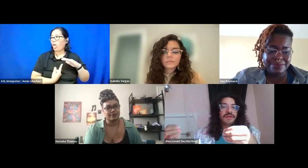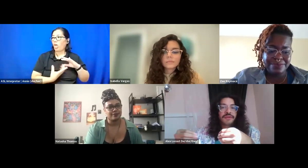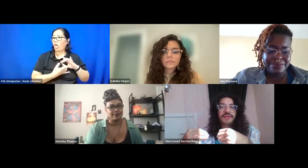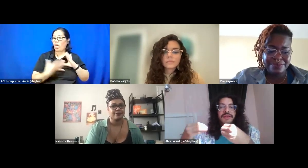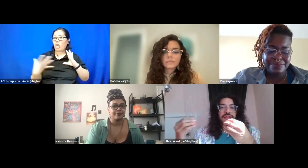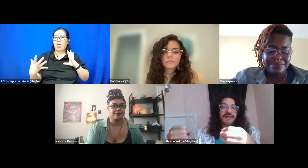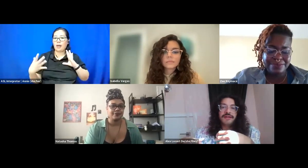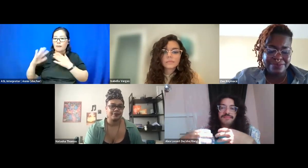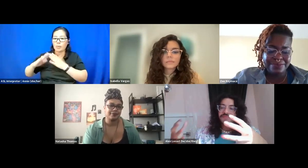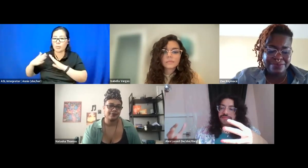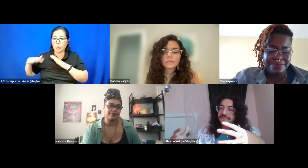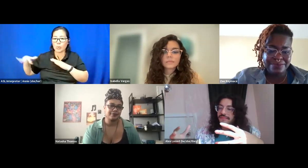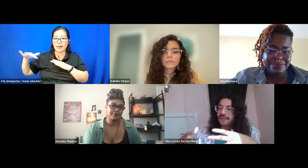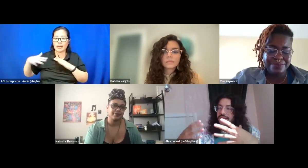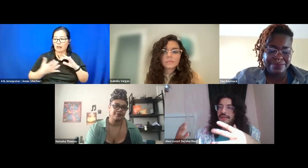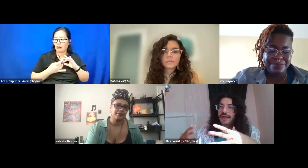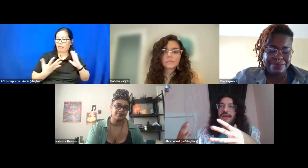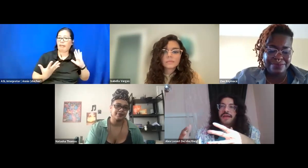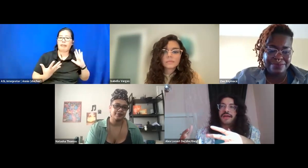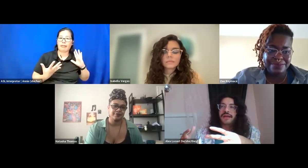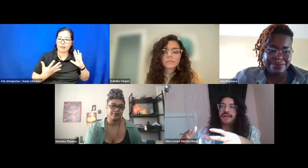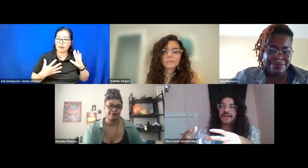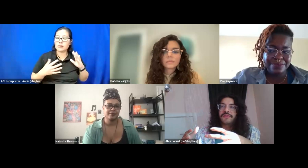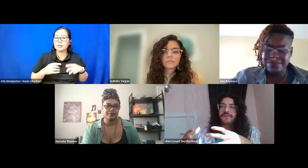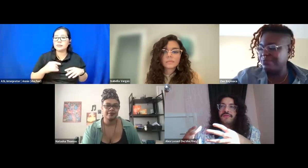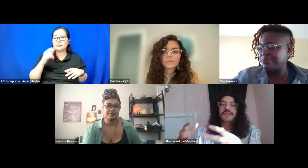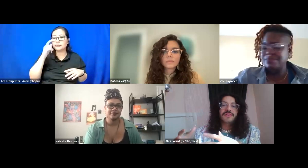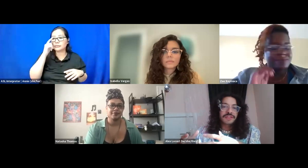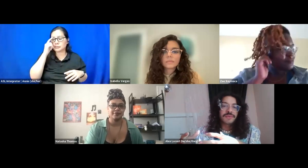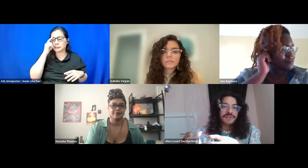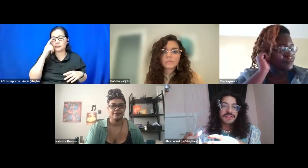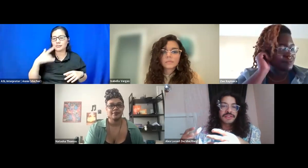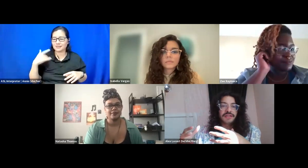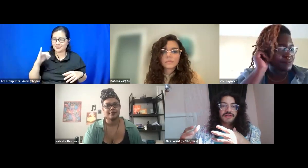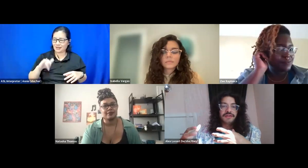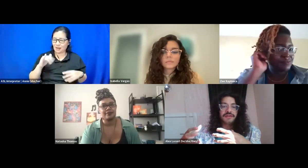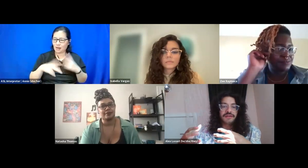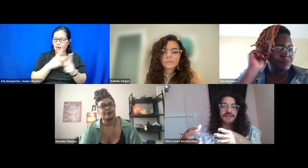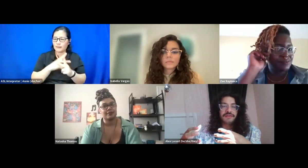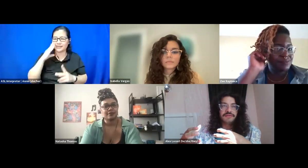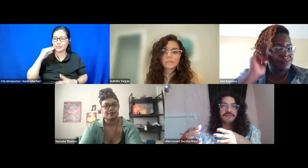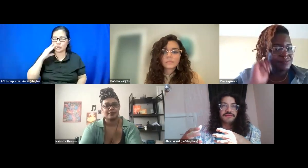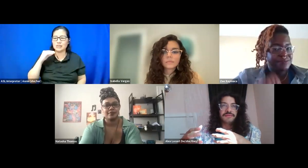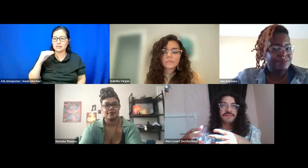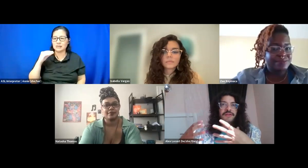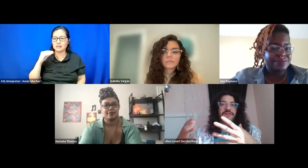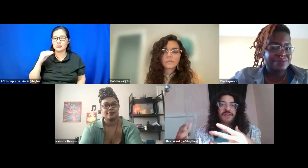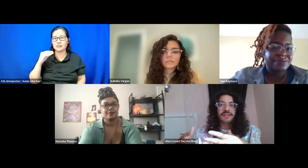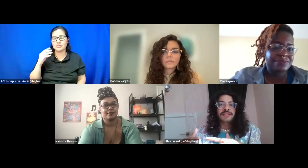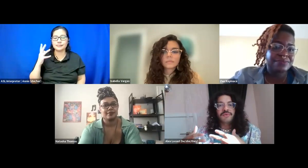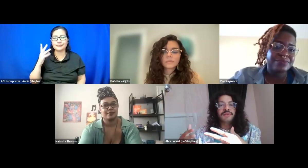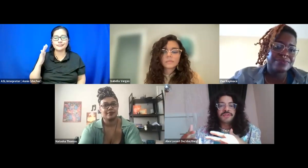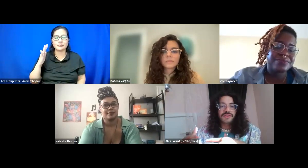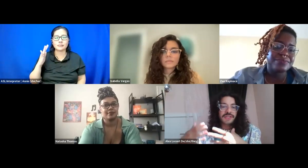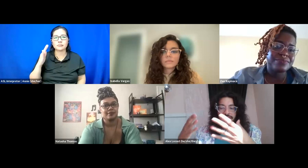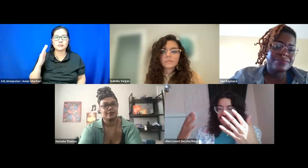Or I feel like those experiences can make it feel like it's important to just, like,